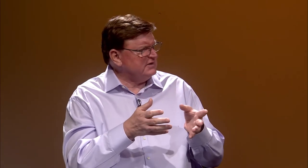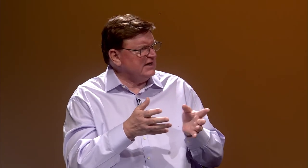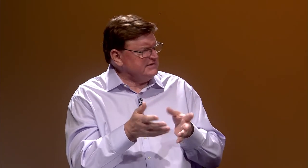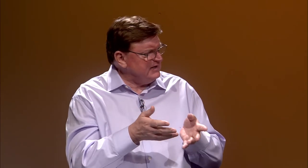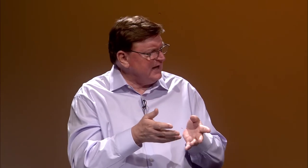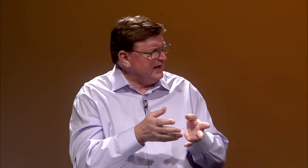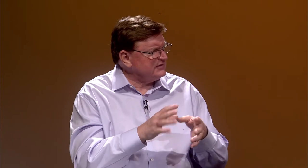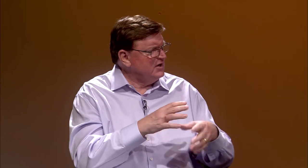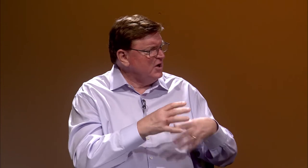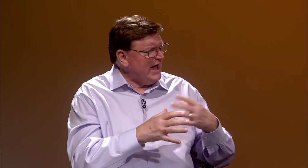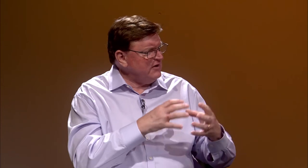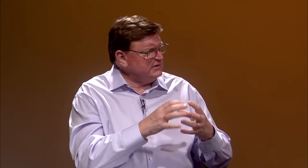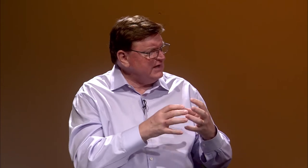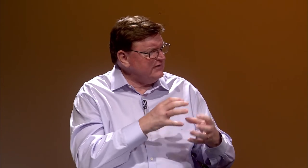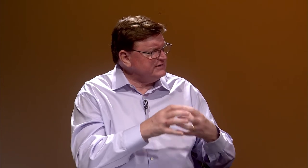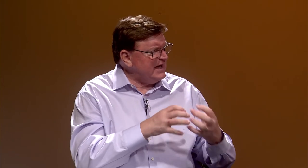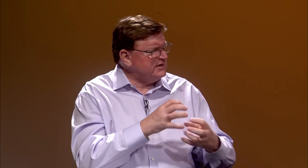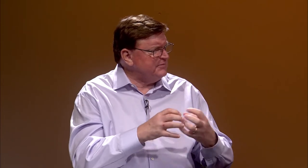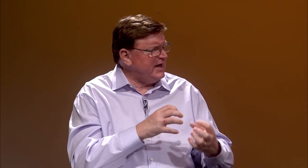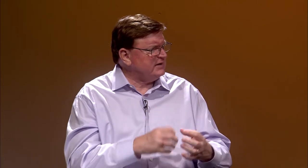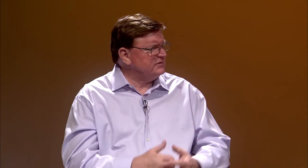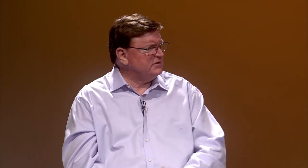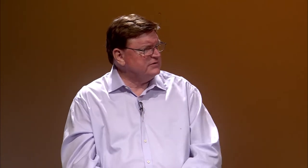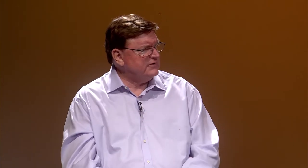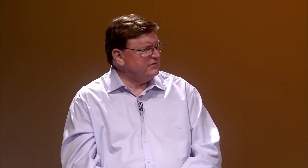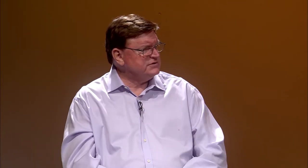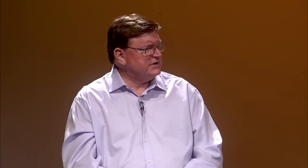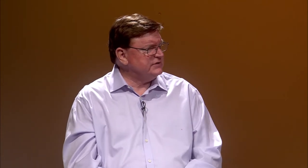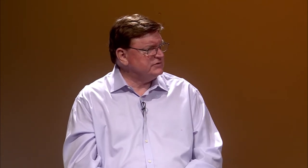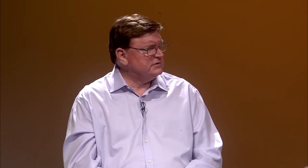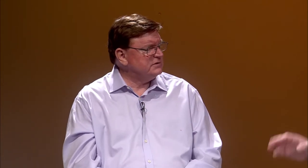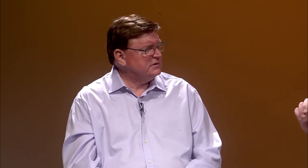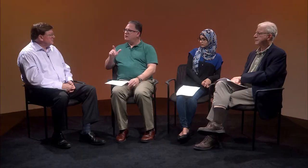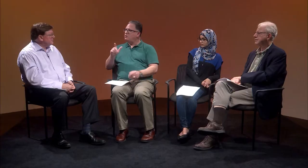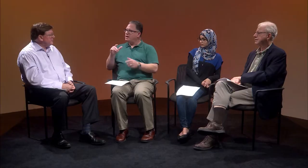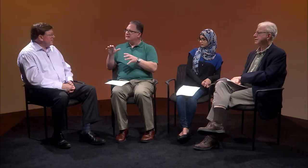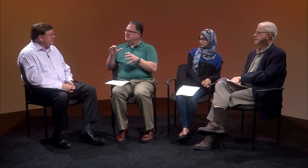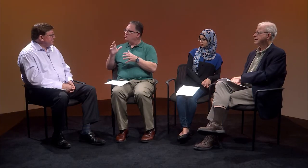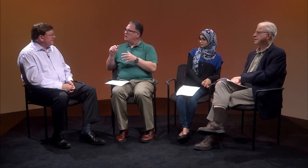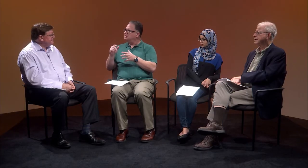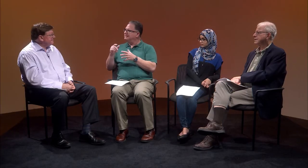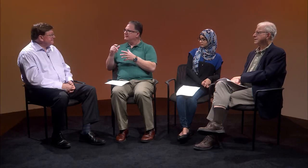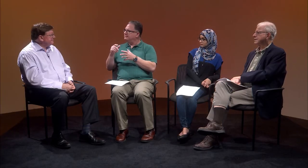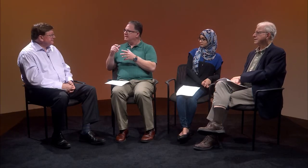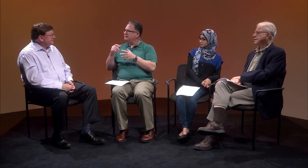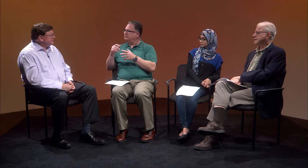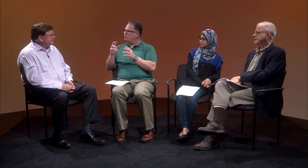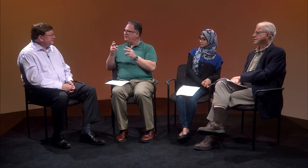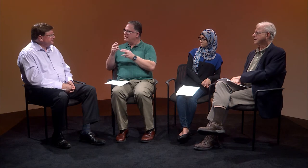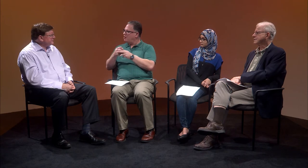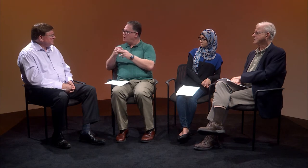the IDEA act, how did that impact deaf education? Well, what it did was, what they called